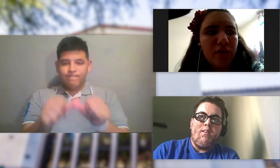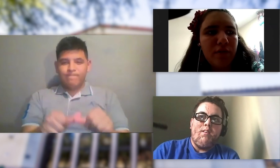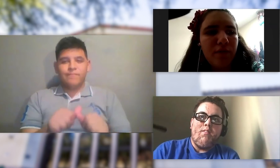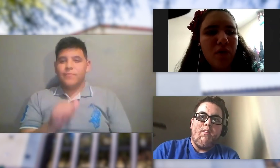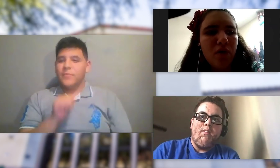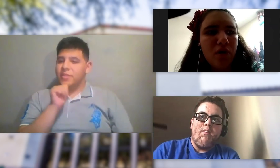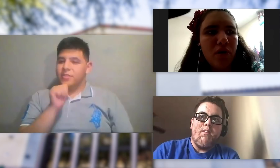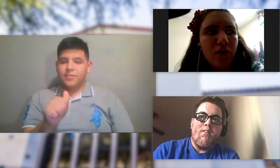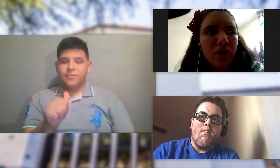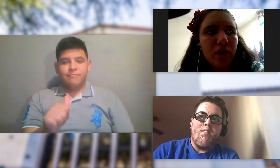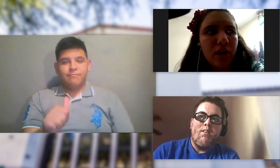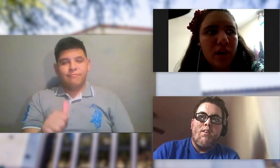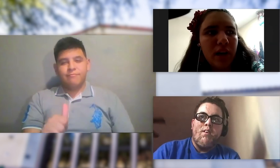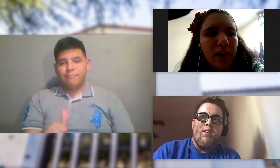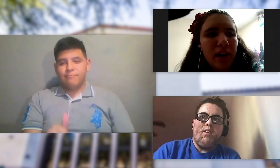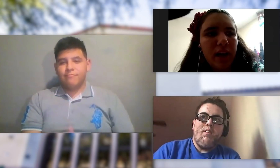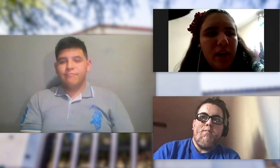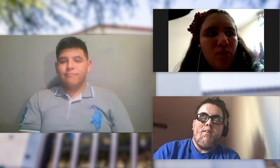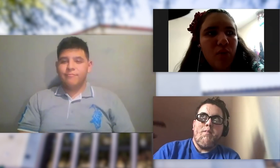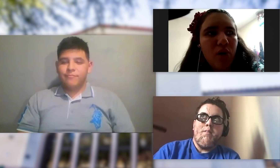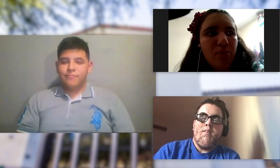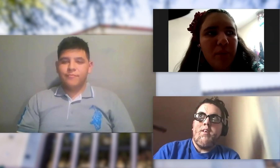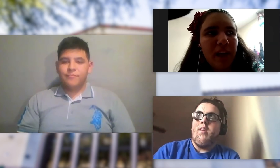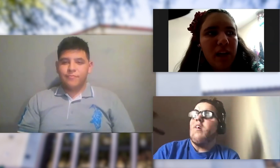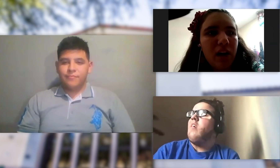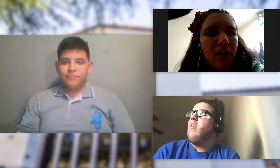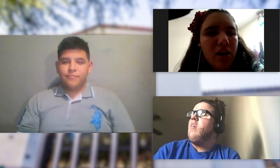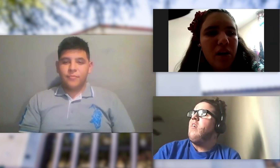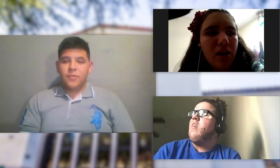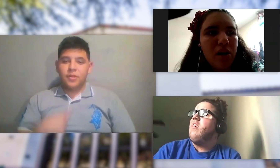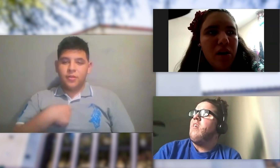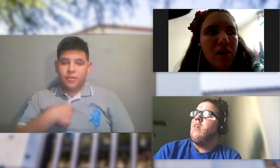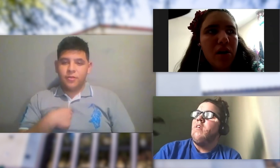FOR IT WON'T BE LONG